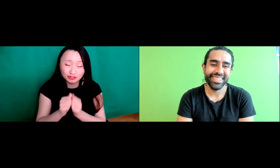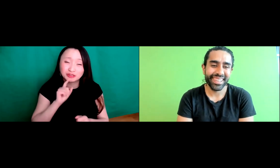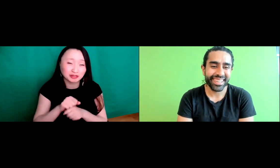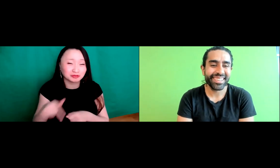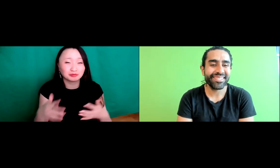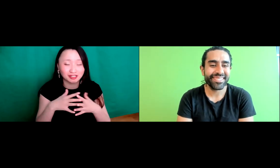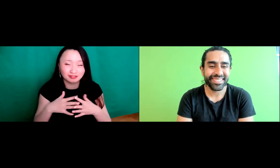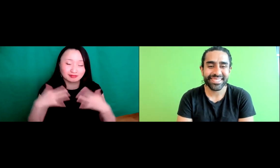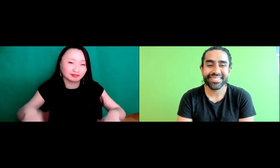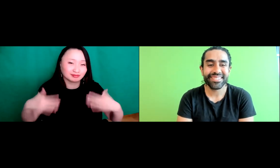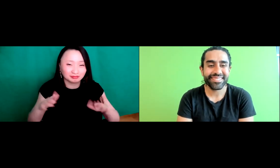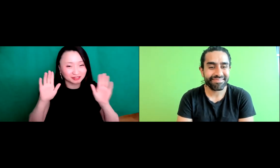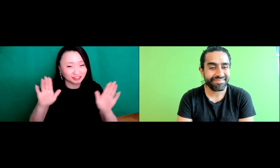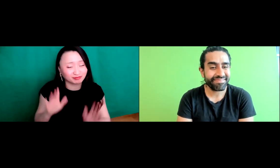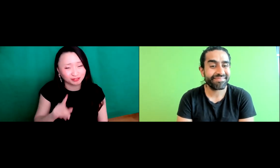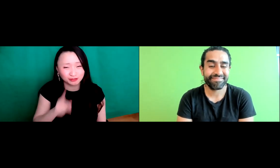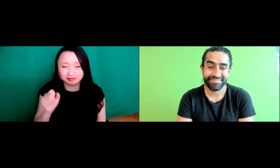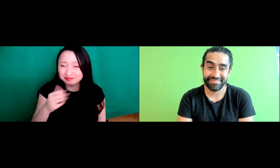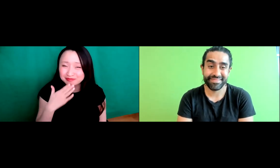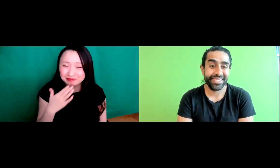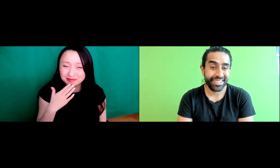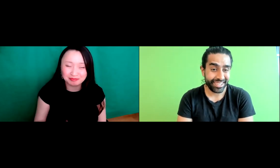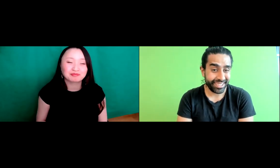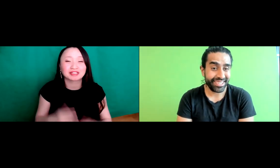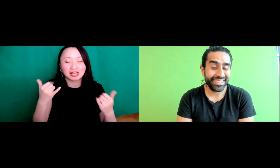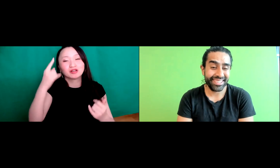better. And yet, when we work together, they can really